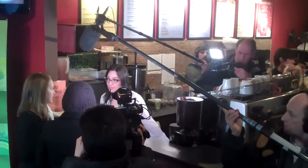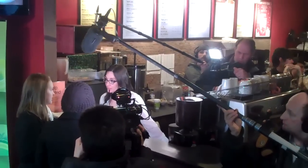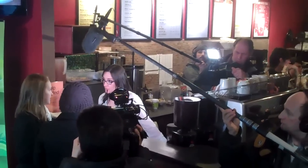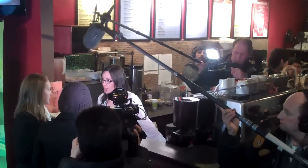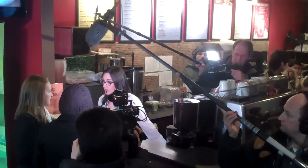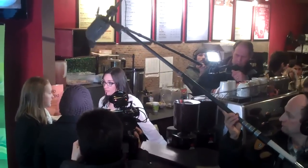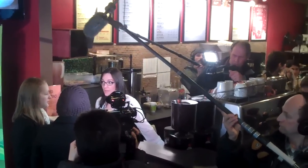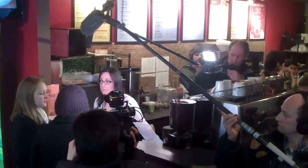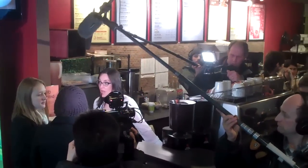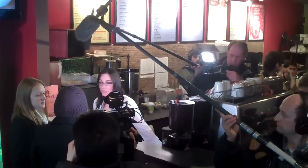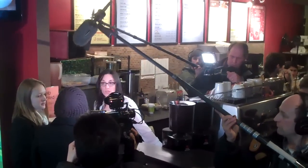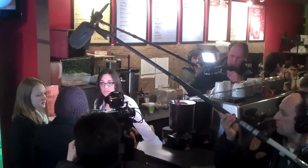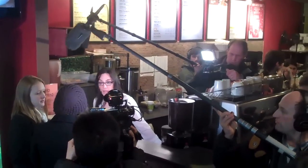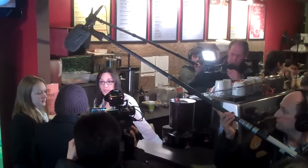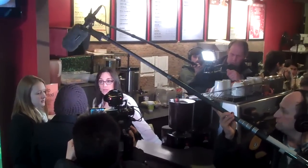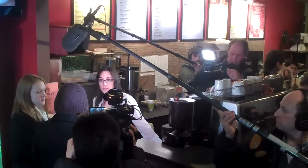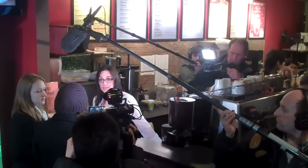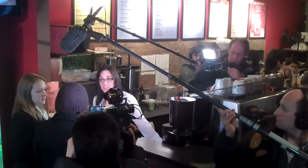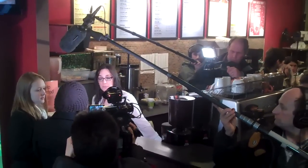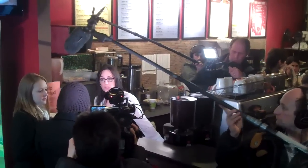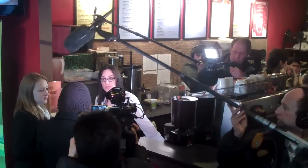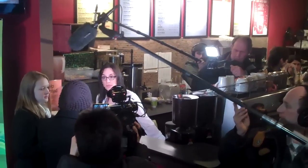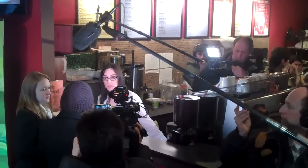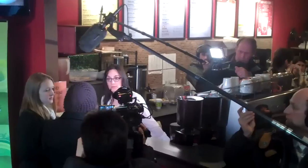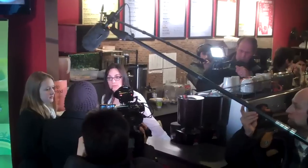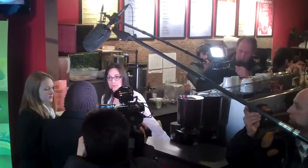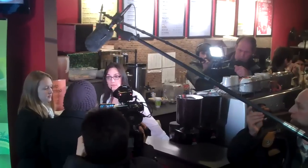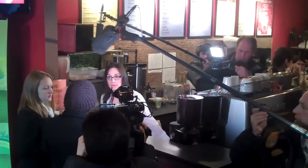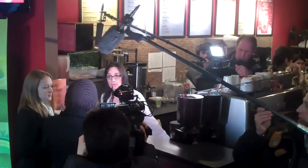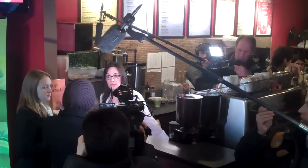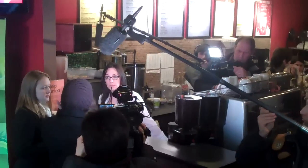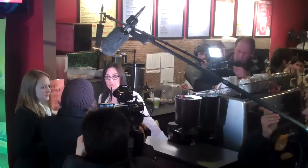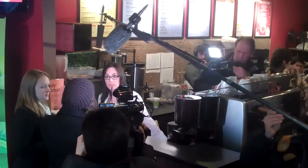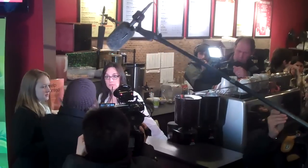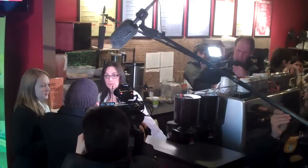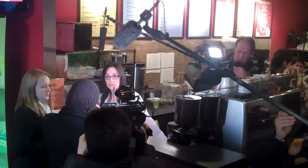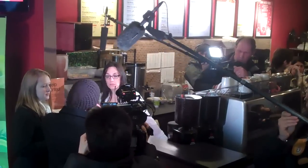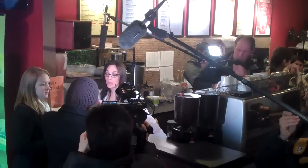I make the final decision. I'm sorry. But I'm not going to hire a deaf person.